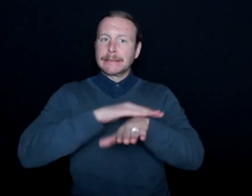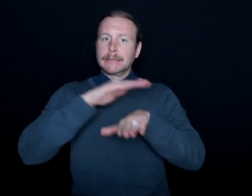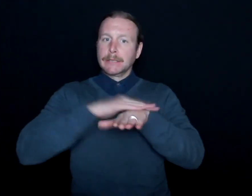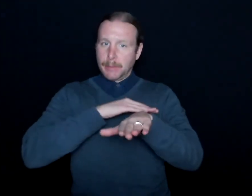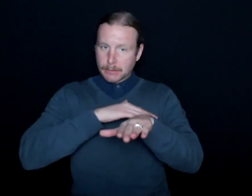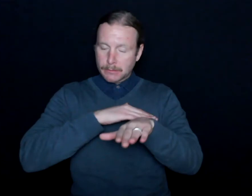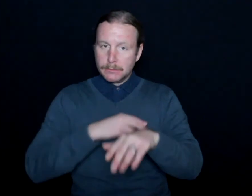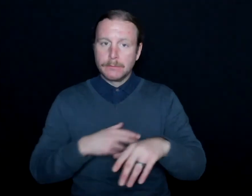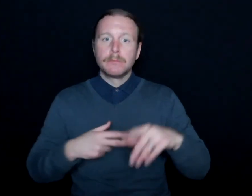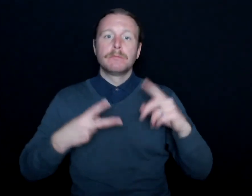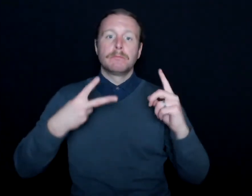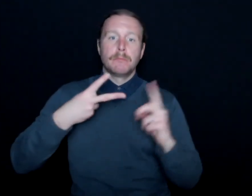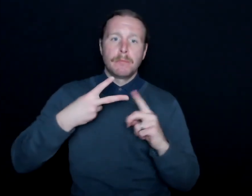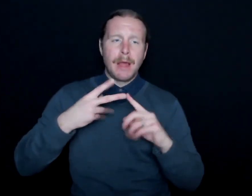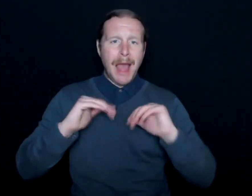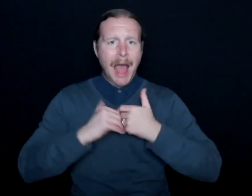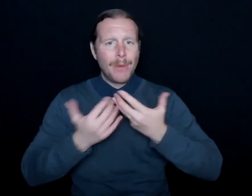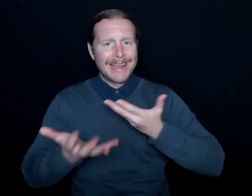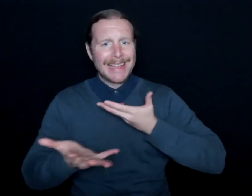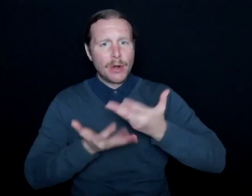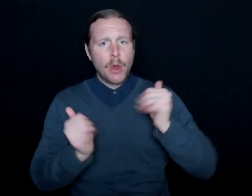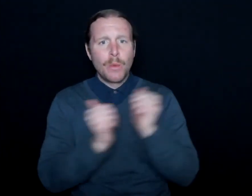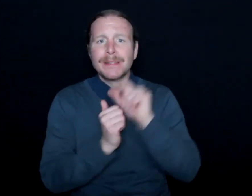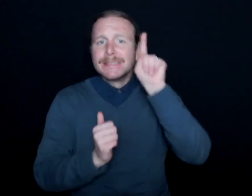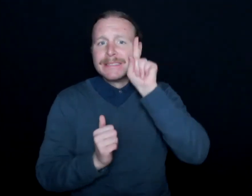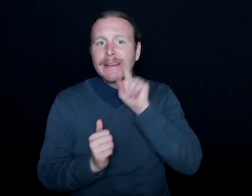two, how to interact with deaf and hard of hearing sports